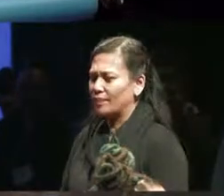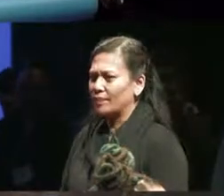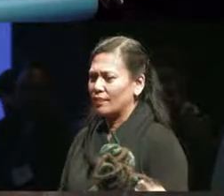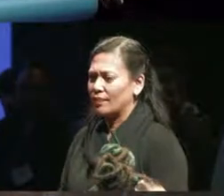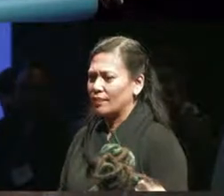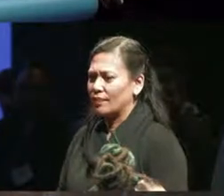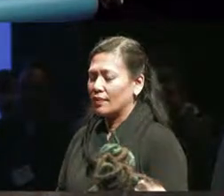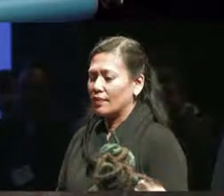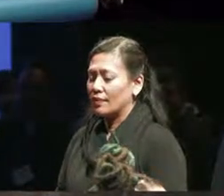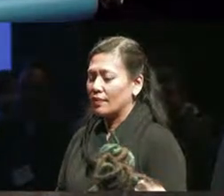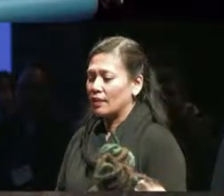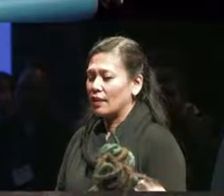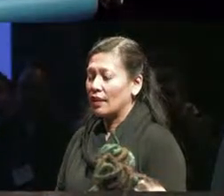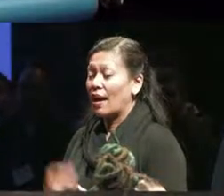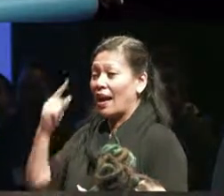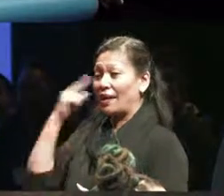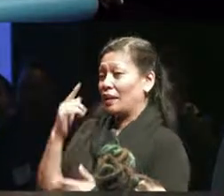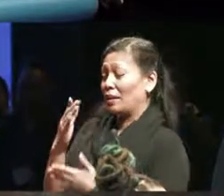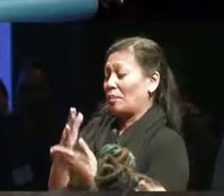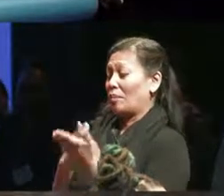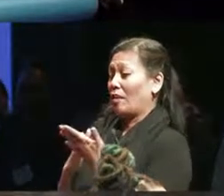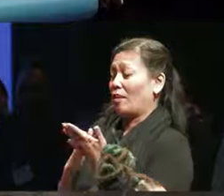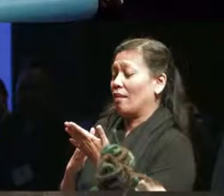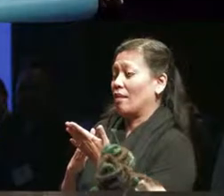happens is when we just decide that we're speaking directly to our